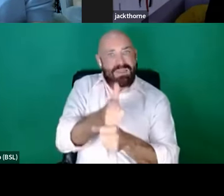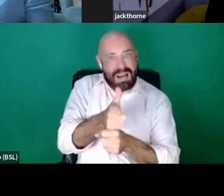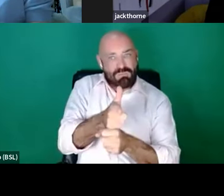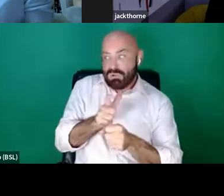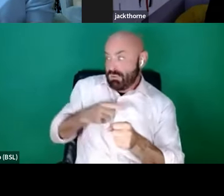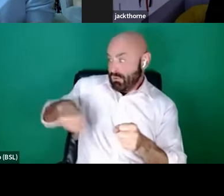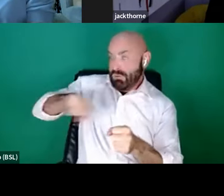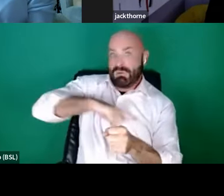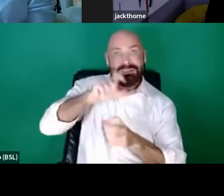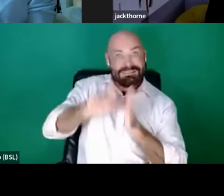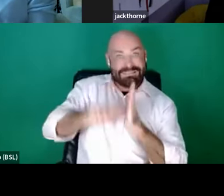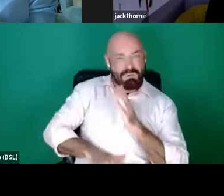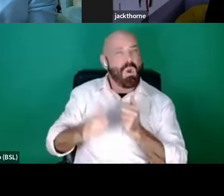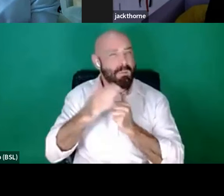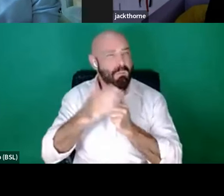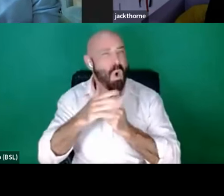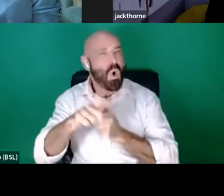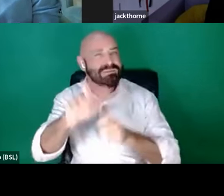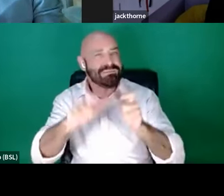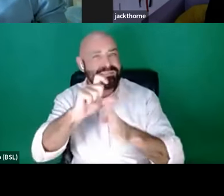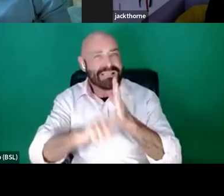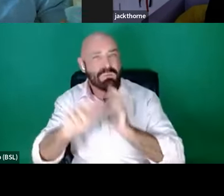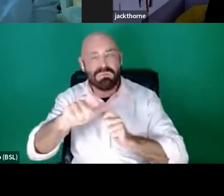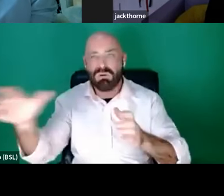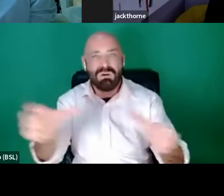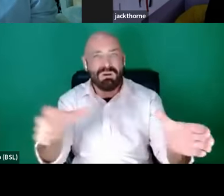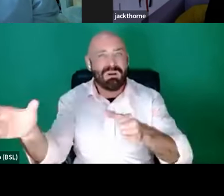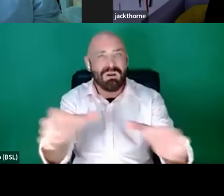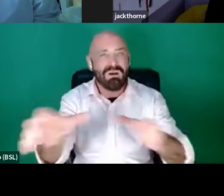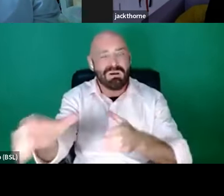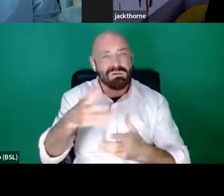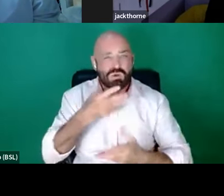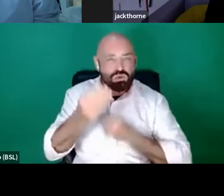you're going to see more disabled people and more disabled stories being told on screen.